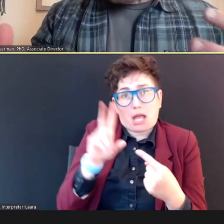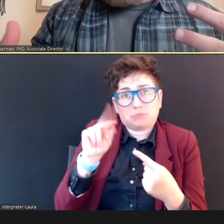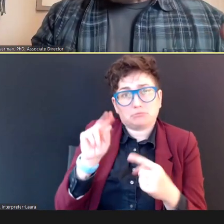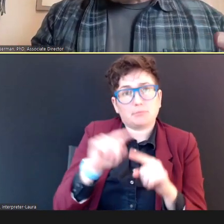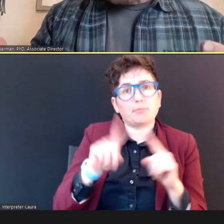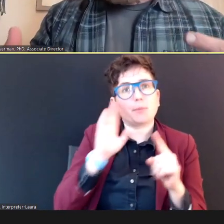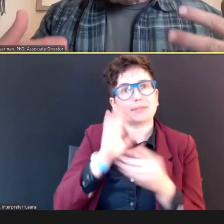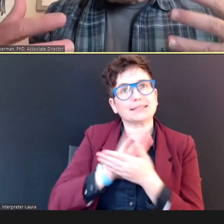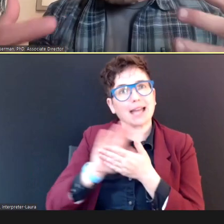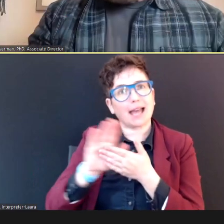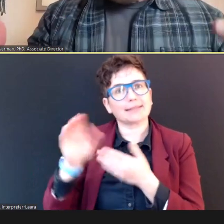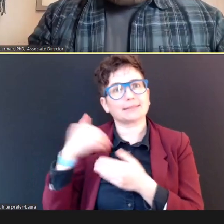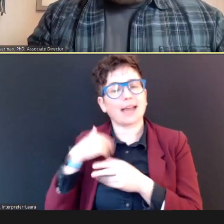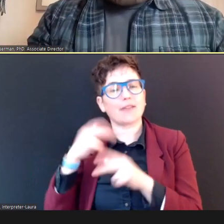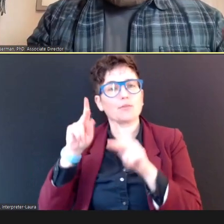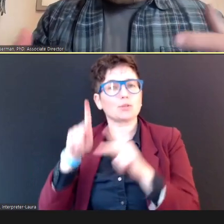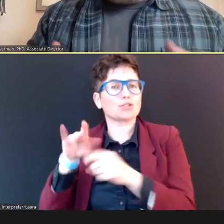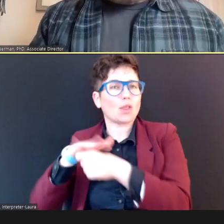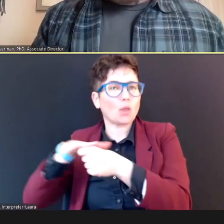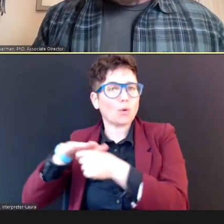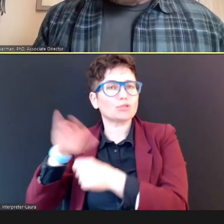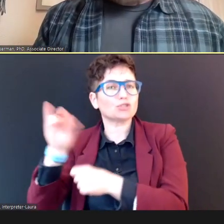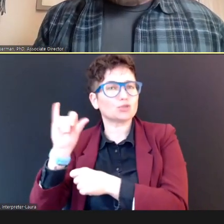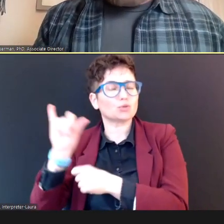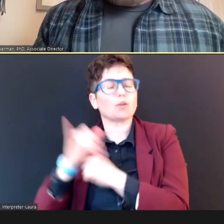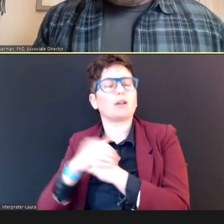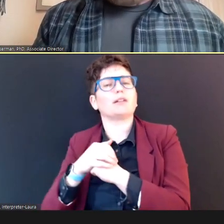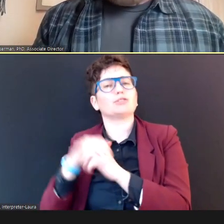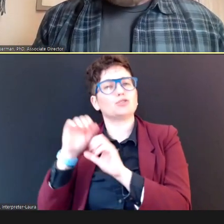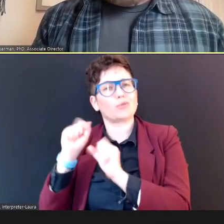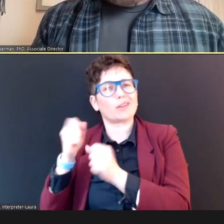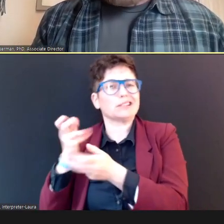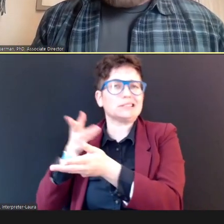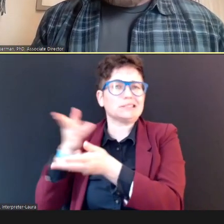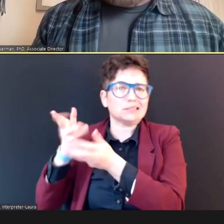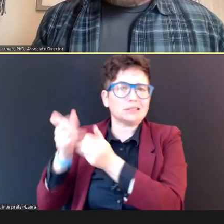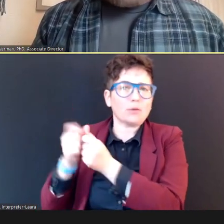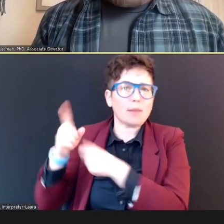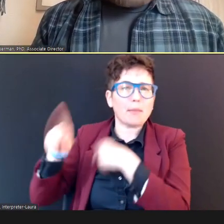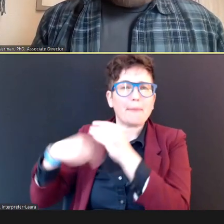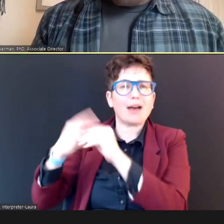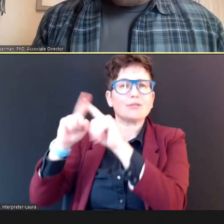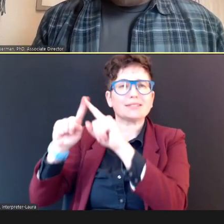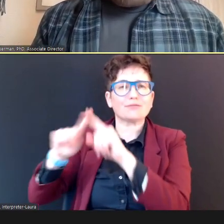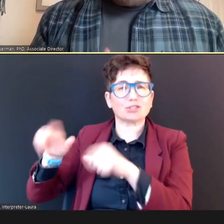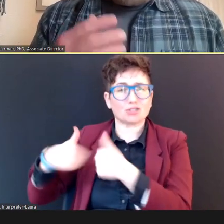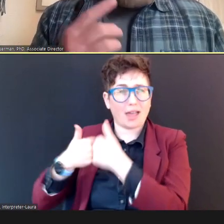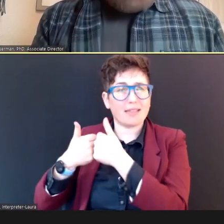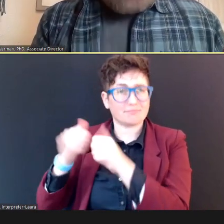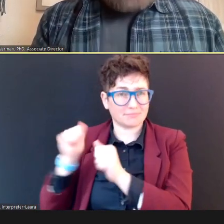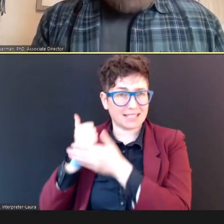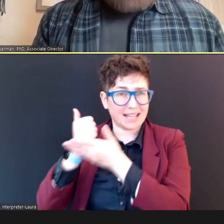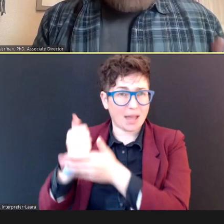that you can dialogue with about these challenges. They can help with equipment questions you might have.